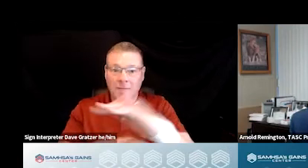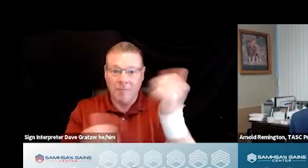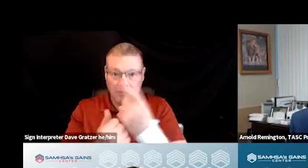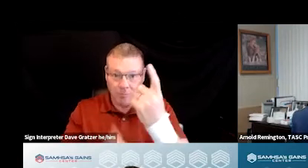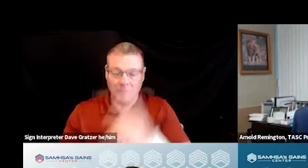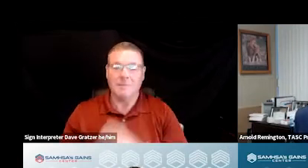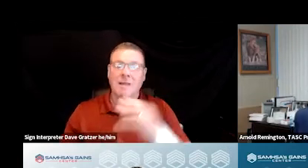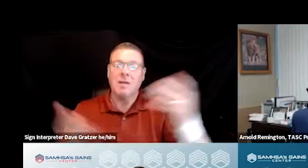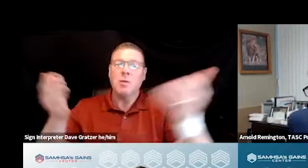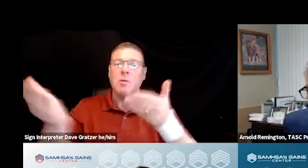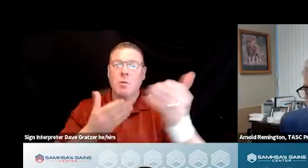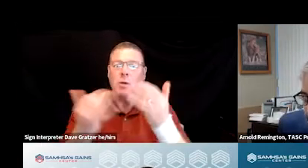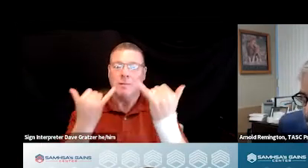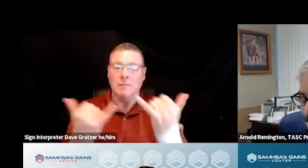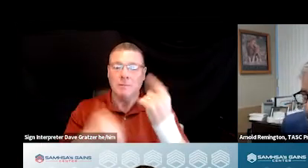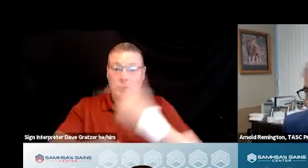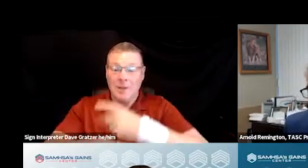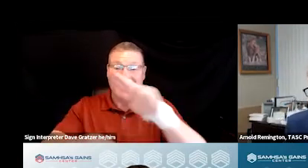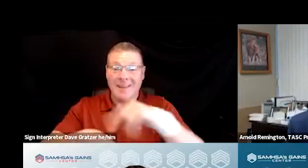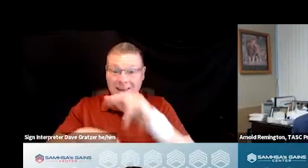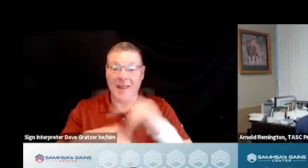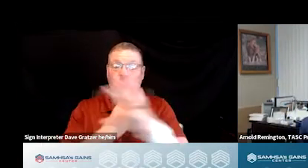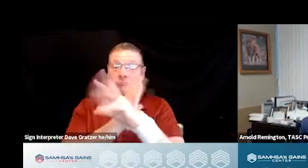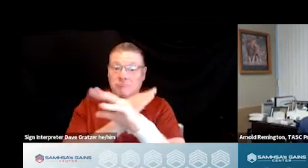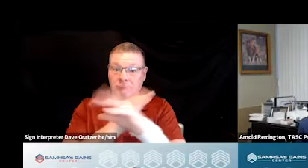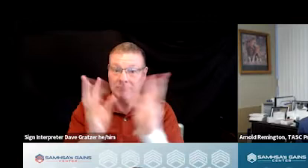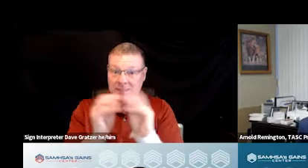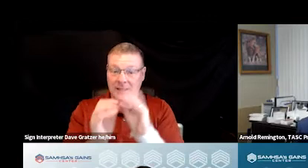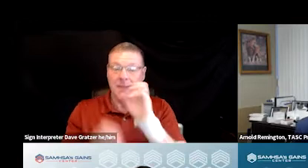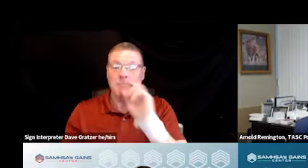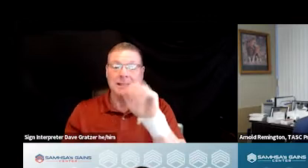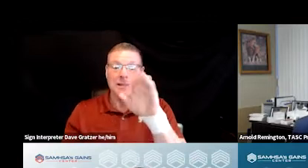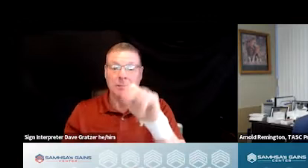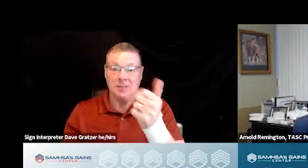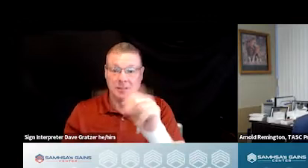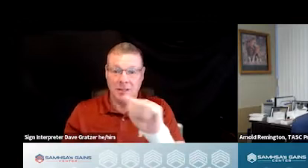And welcome to today's National Virtual Summit presented by the SAMHSA's GAINS Center